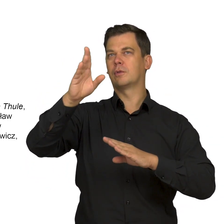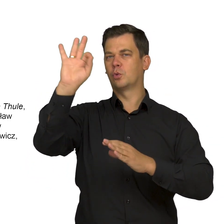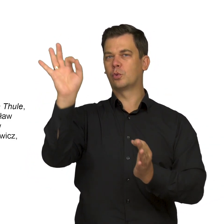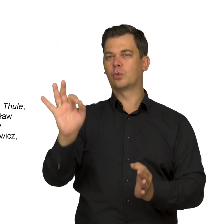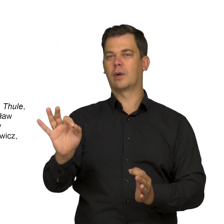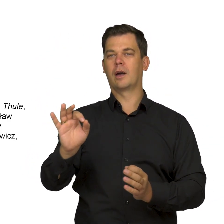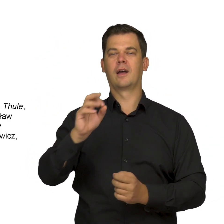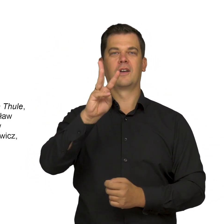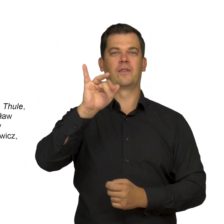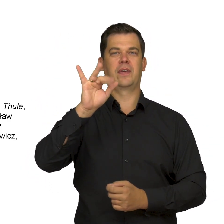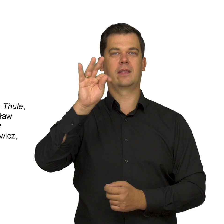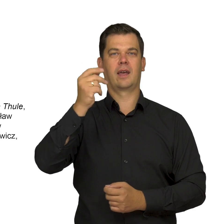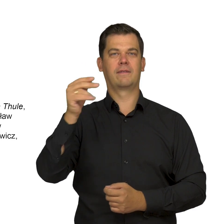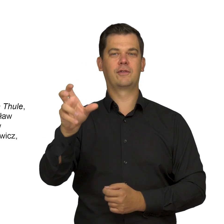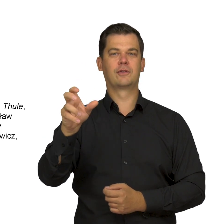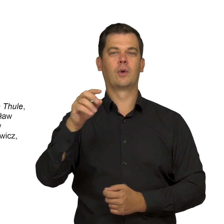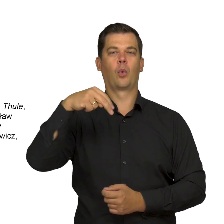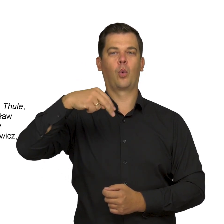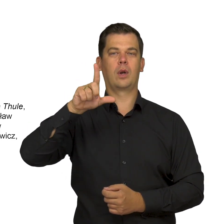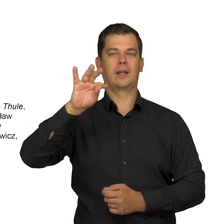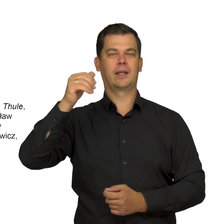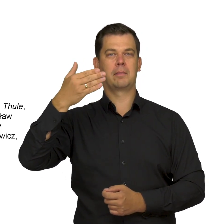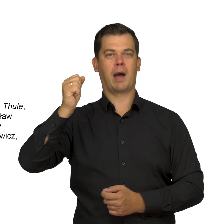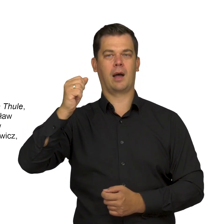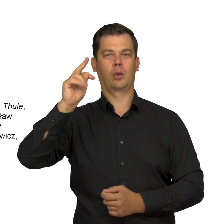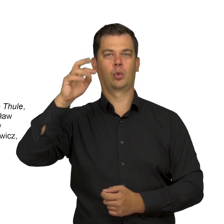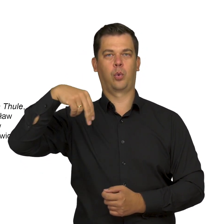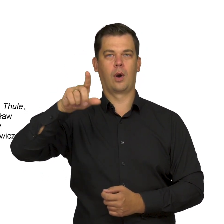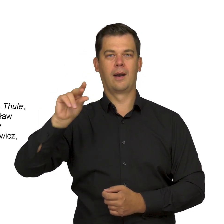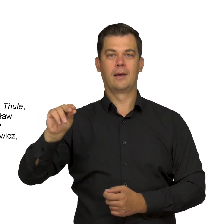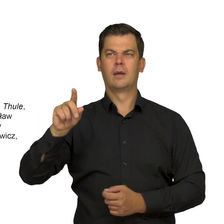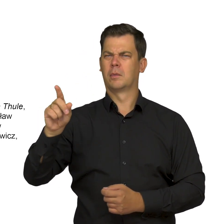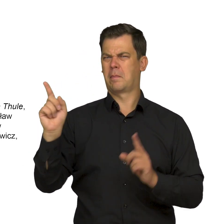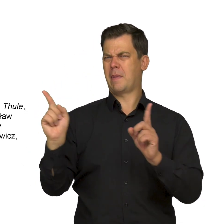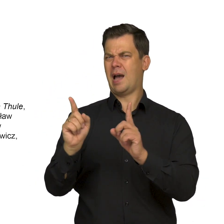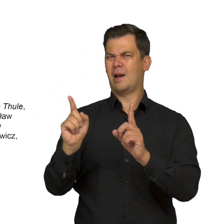Stanisław Ignacy Witkiewicz, Ultima Thule, a small ink drawing on paper.